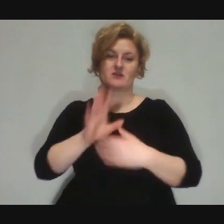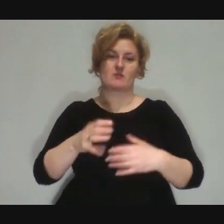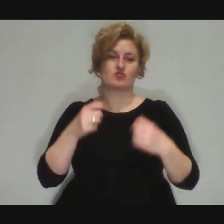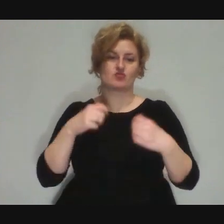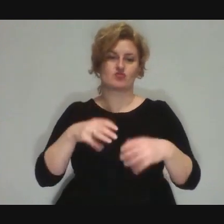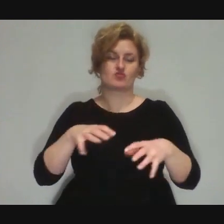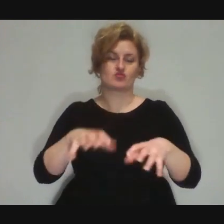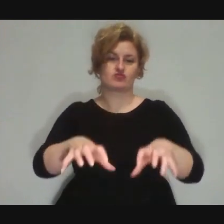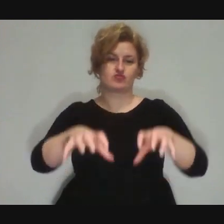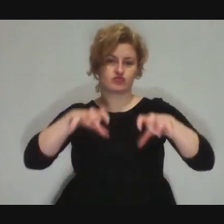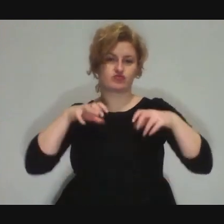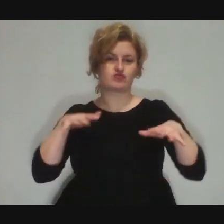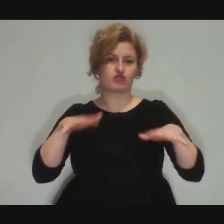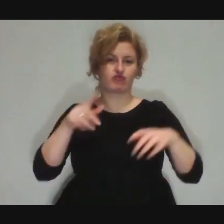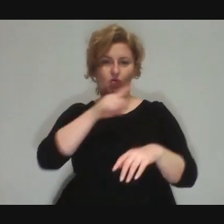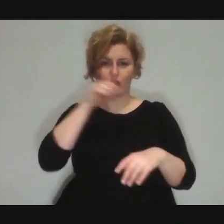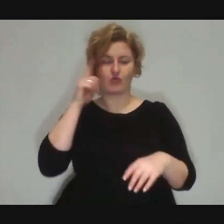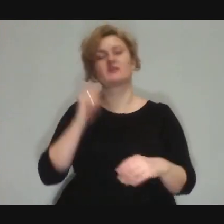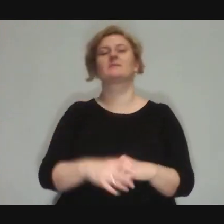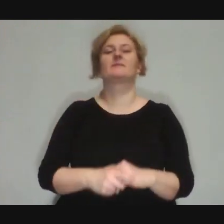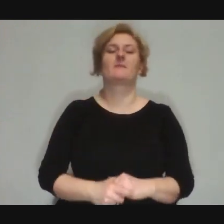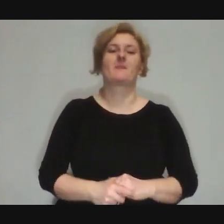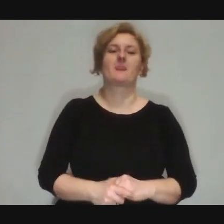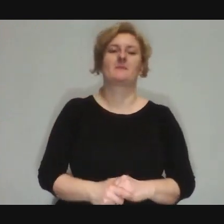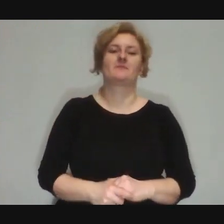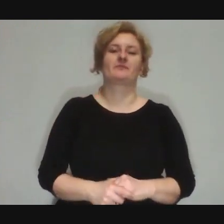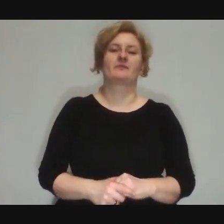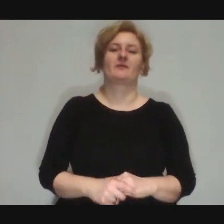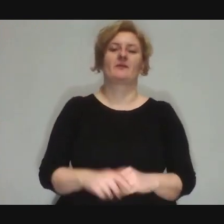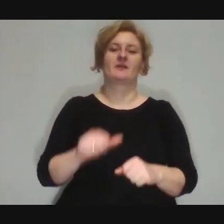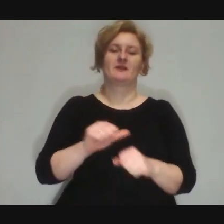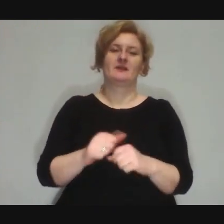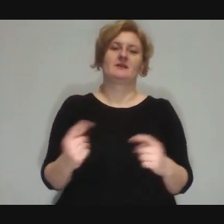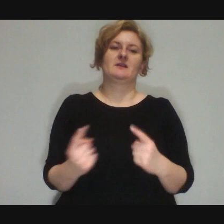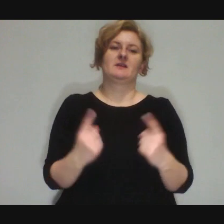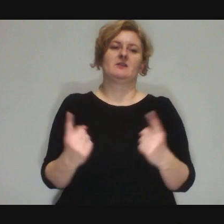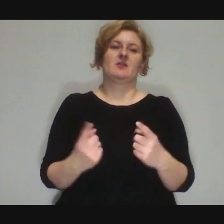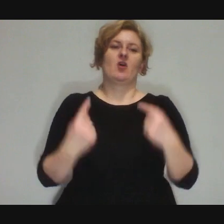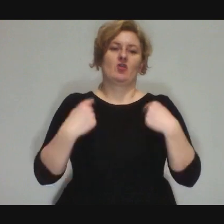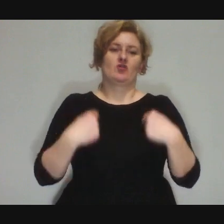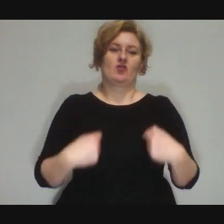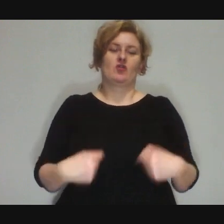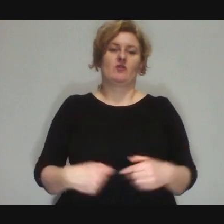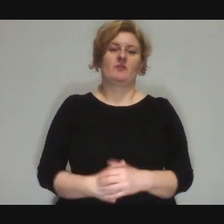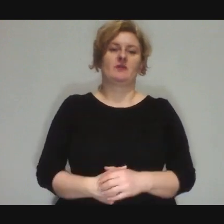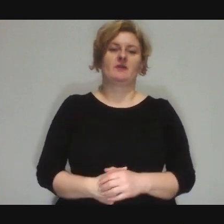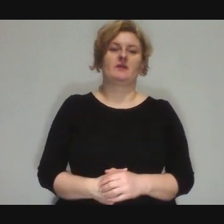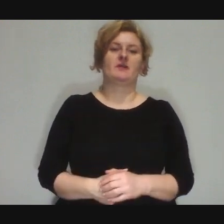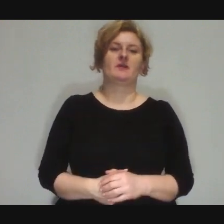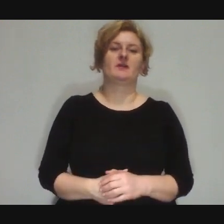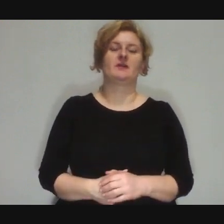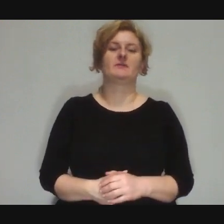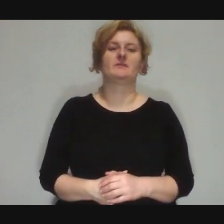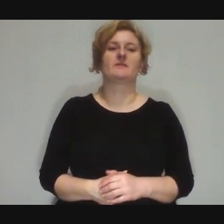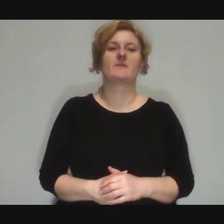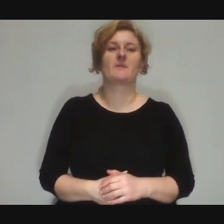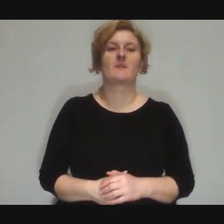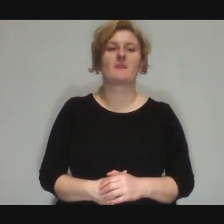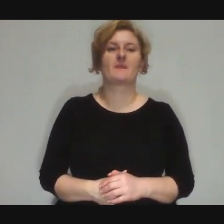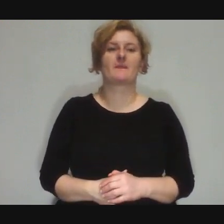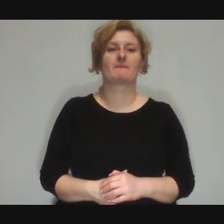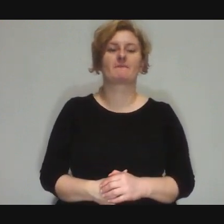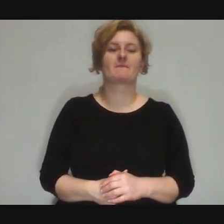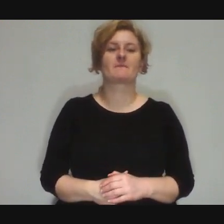There are situations when people who are shy (this is where the greatest animation potential is),